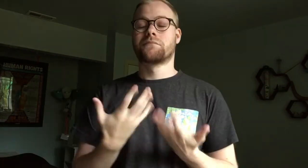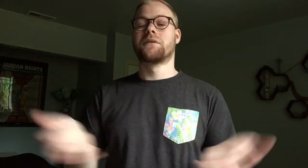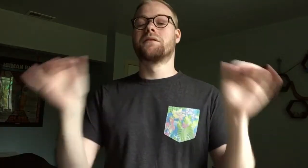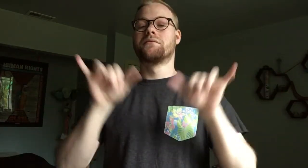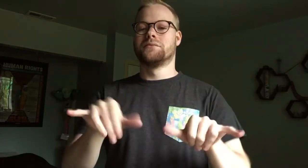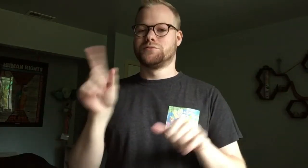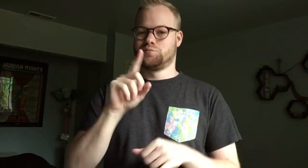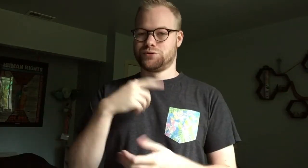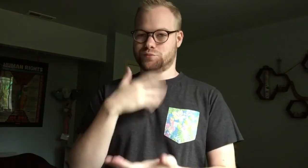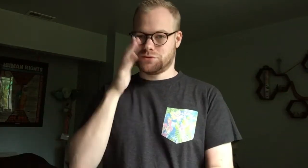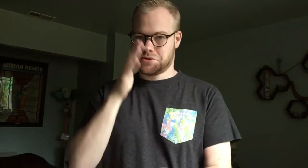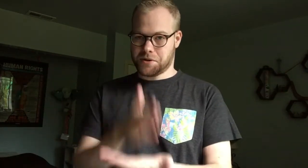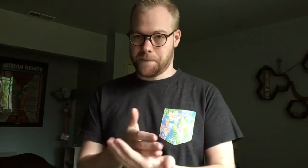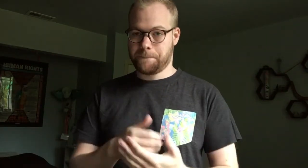And that is where I will stop.